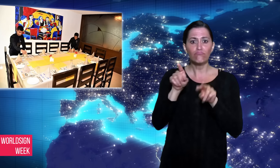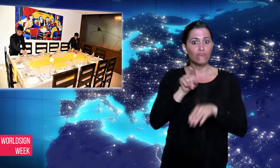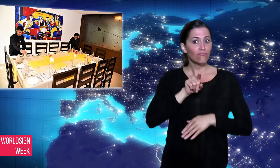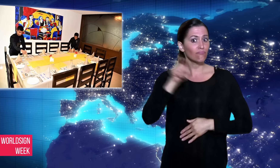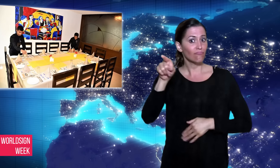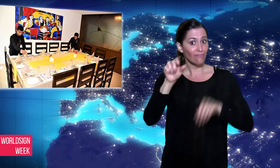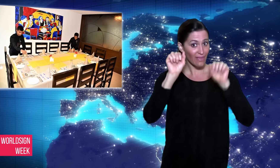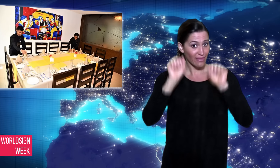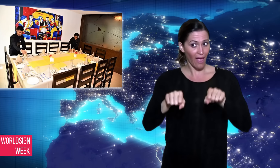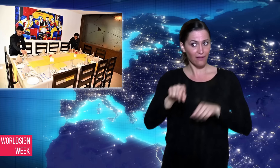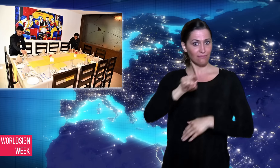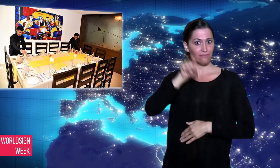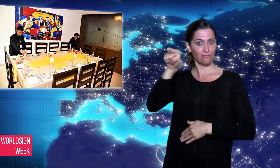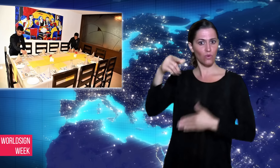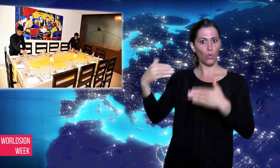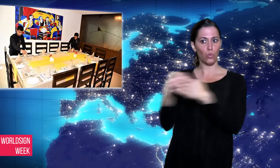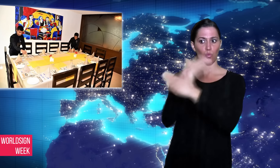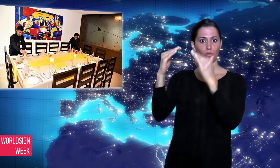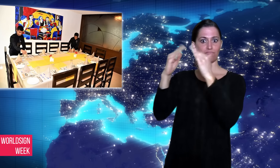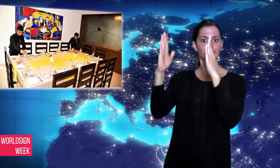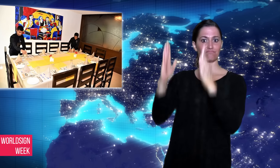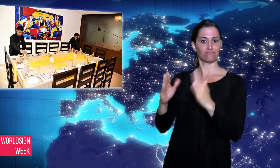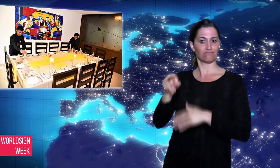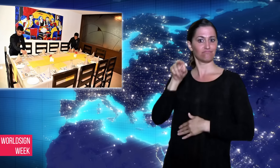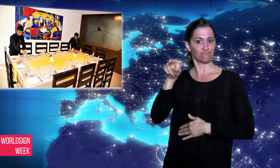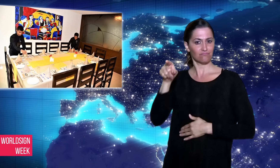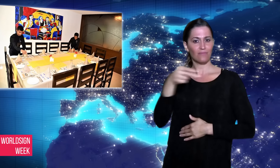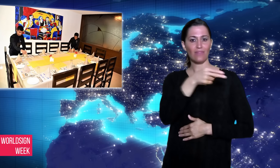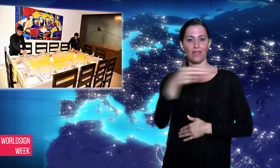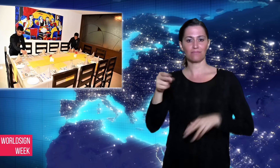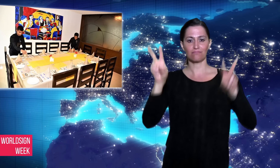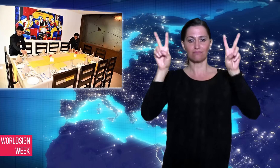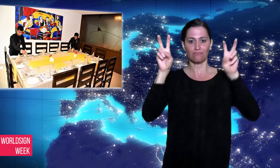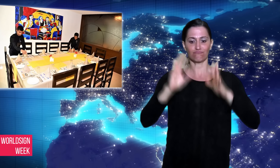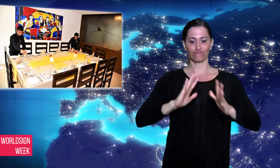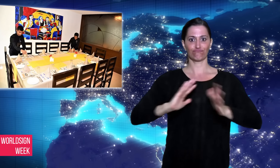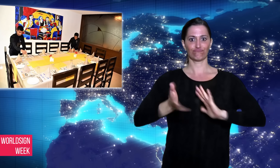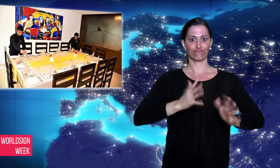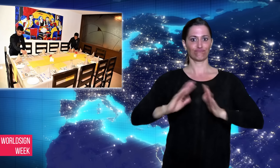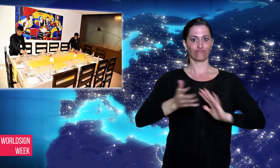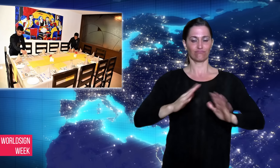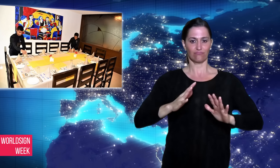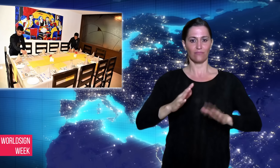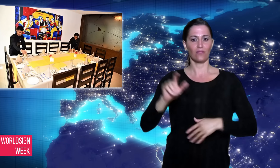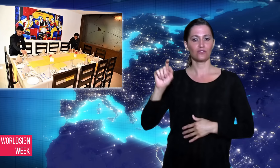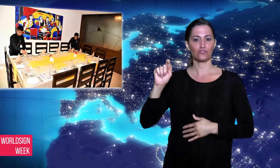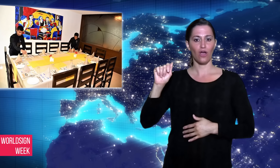eat, stop by Talking Hands, a new